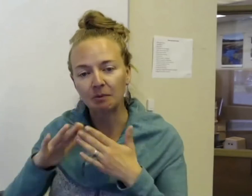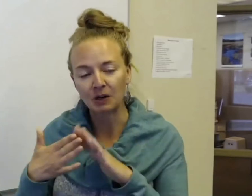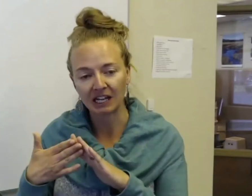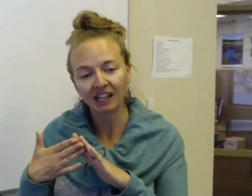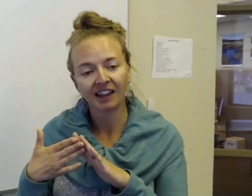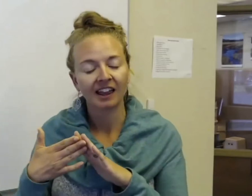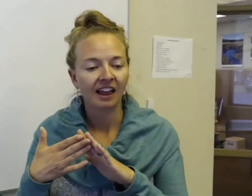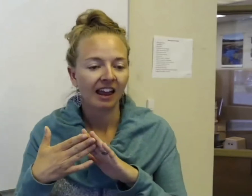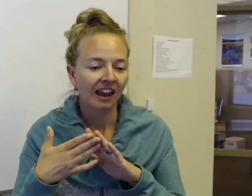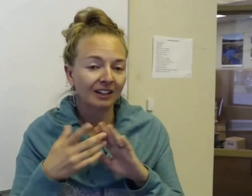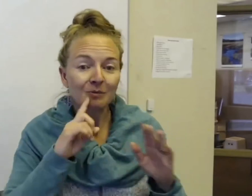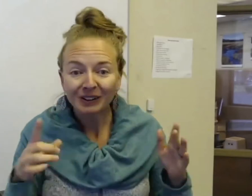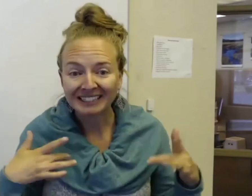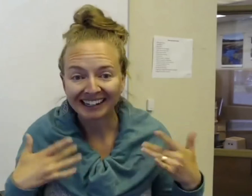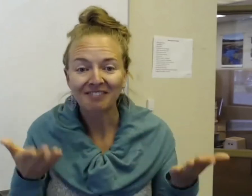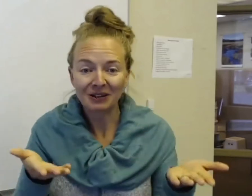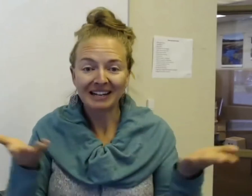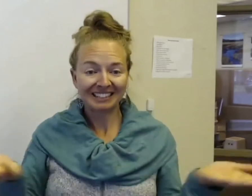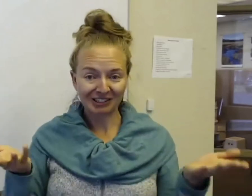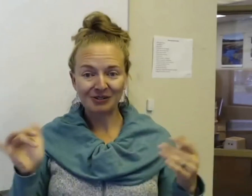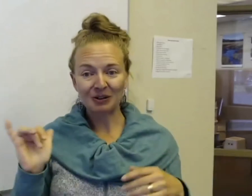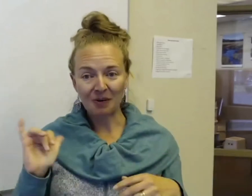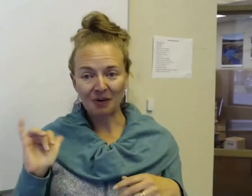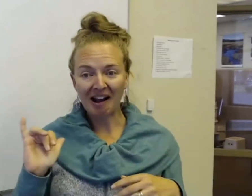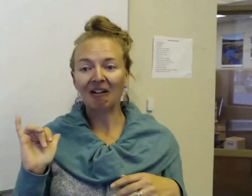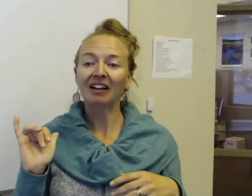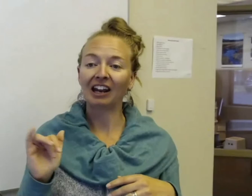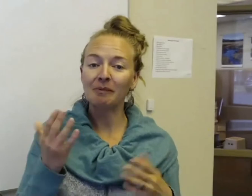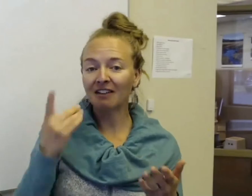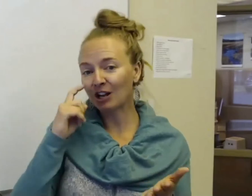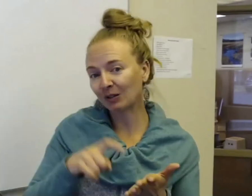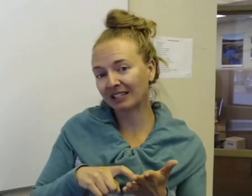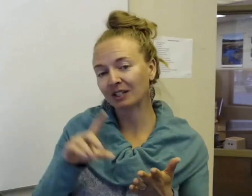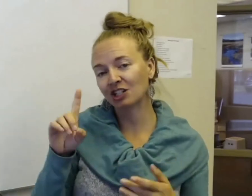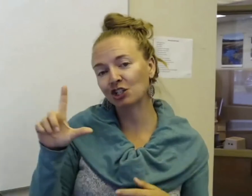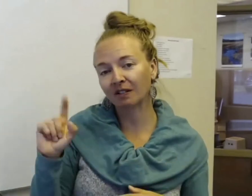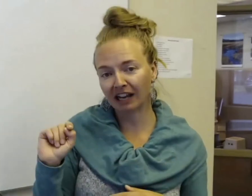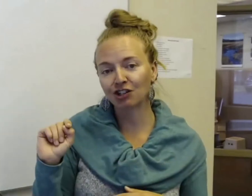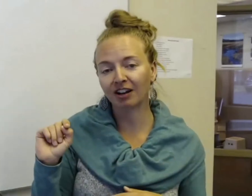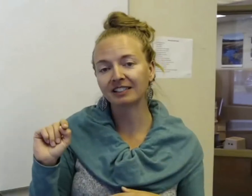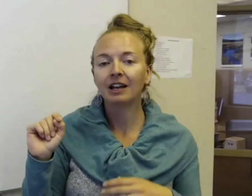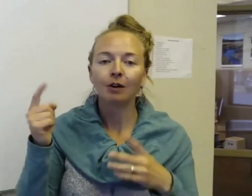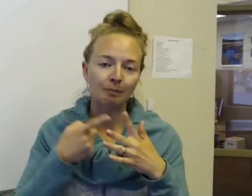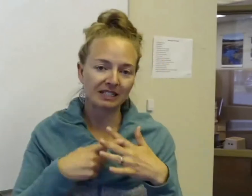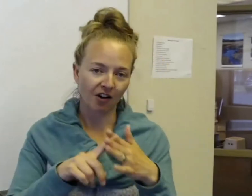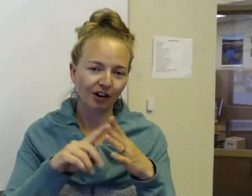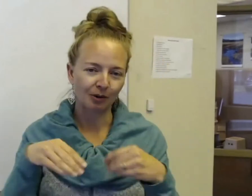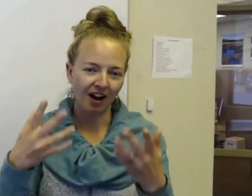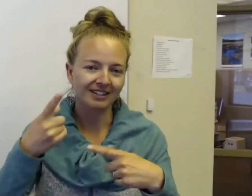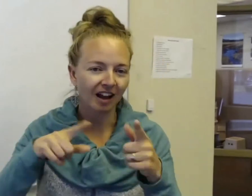the deaf community. And so, I'm really excited to have you guys here too, as well. And you may have noticed that with the Deschutes Land Trust, they've been starting to provide sign